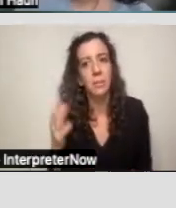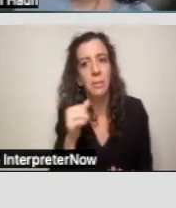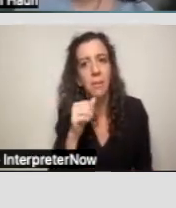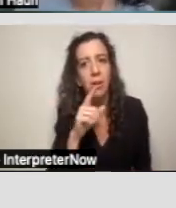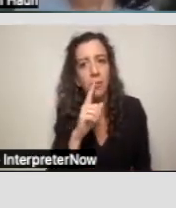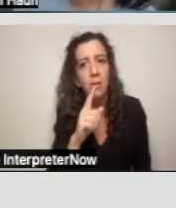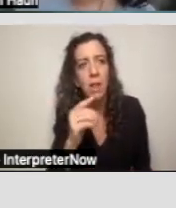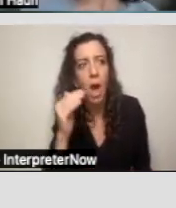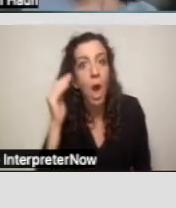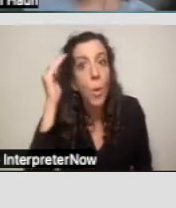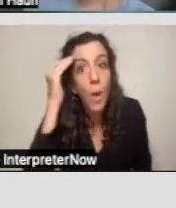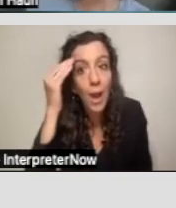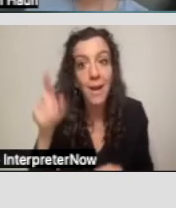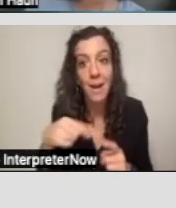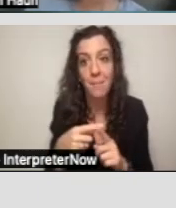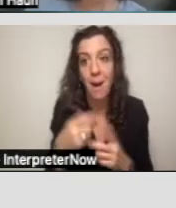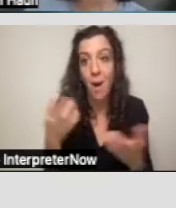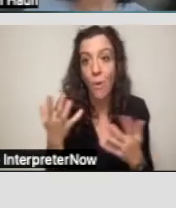aware of what's available.